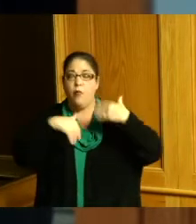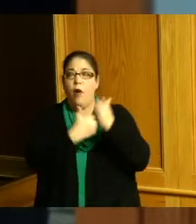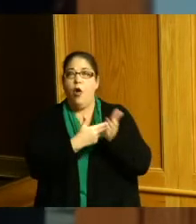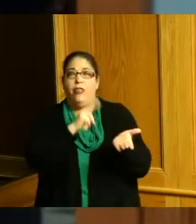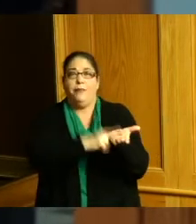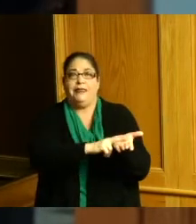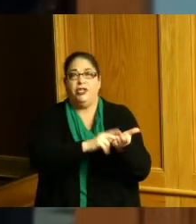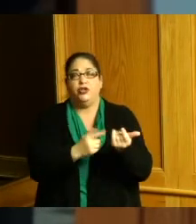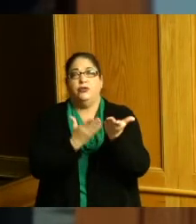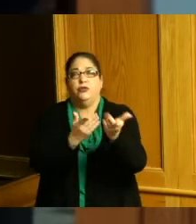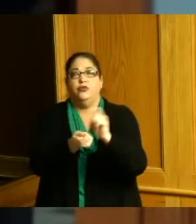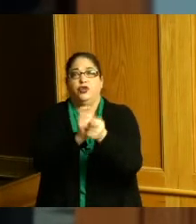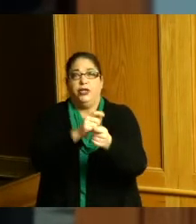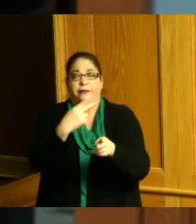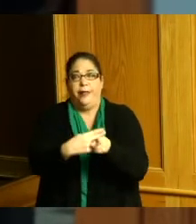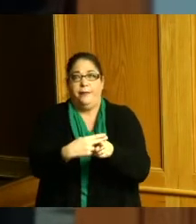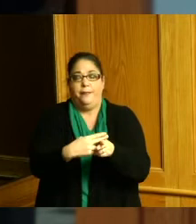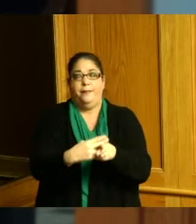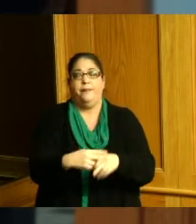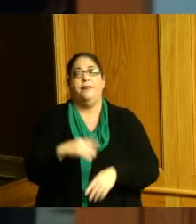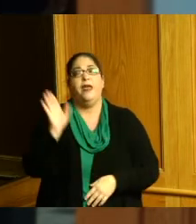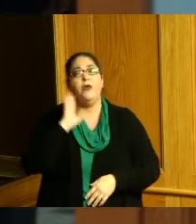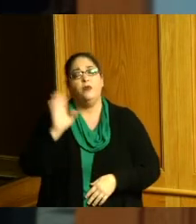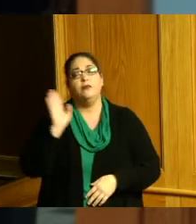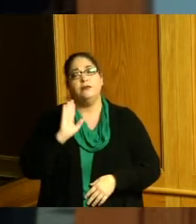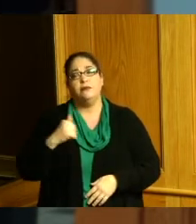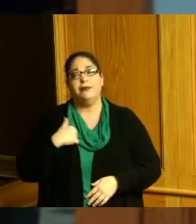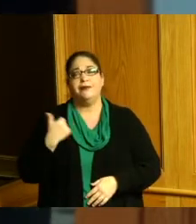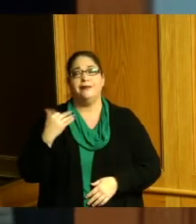originally this subdivision was dedicated in 1985.